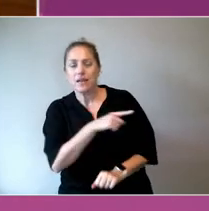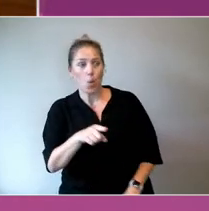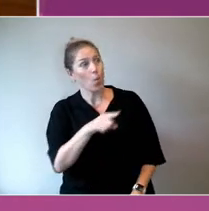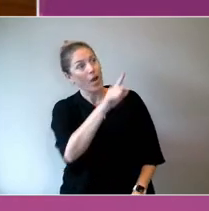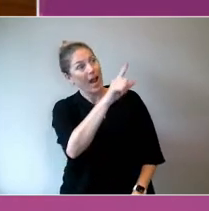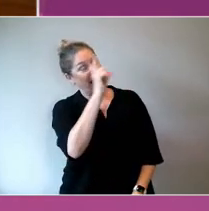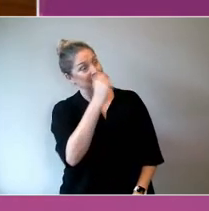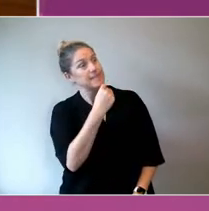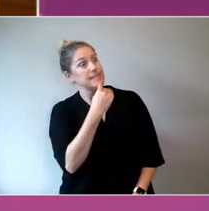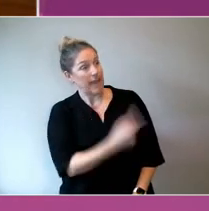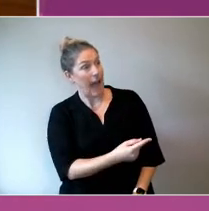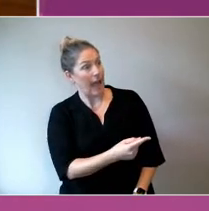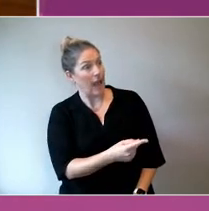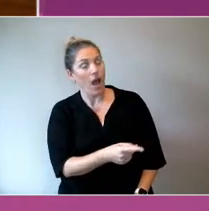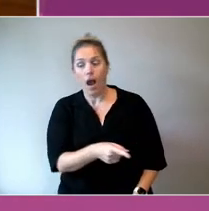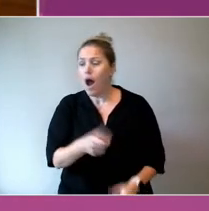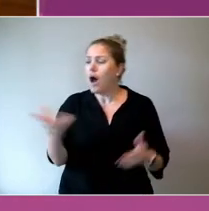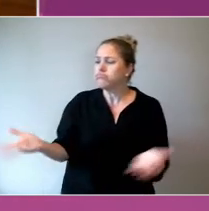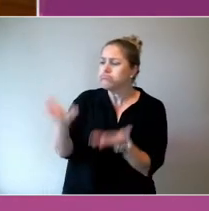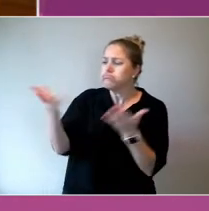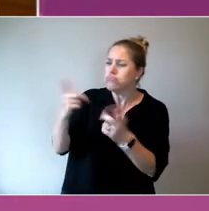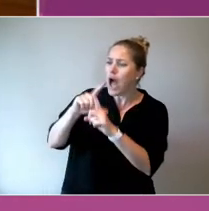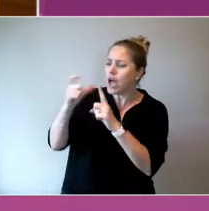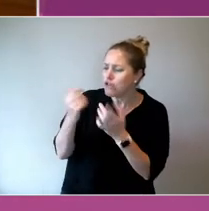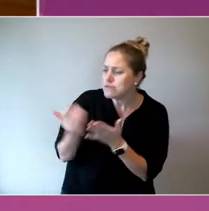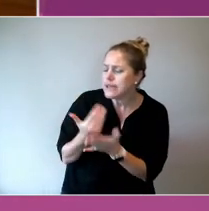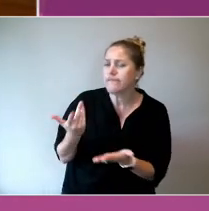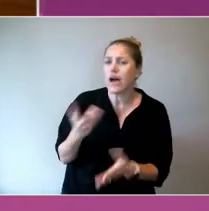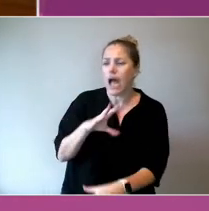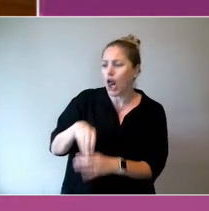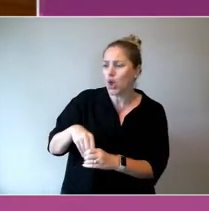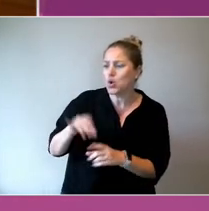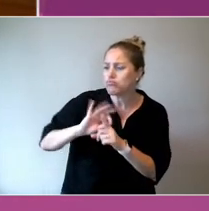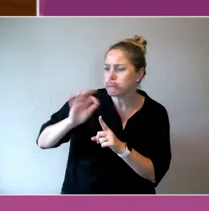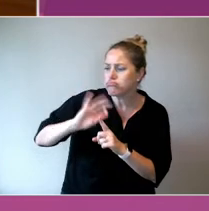that track that people have to report on without creating a burden that has us reporting all